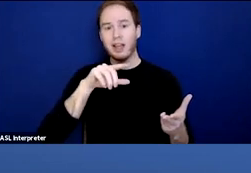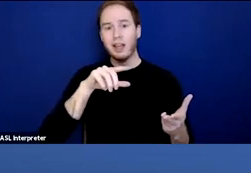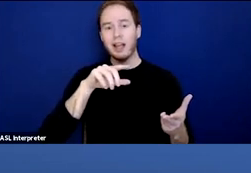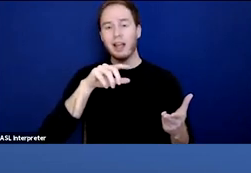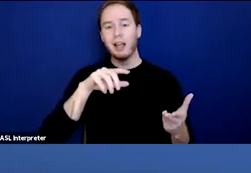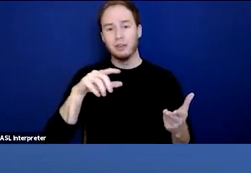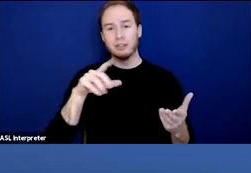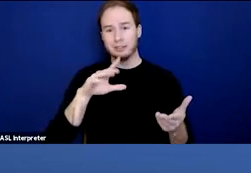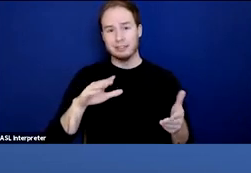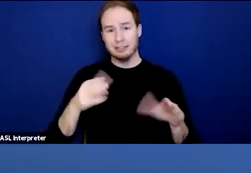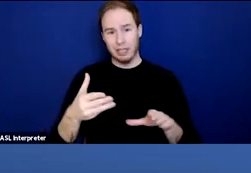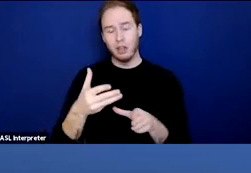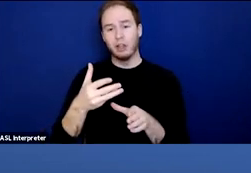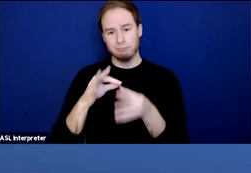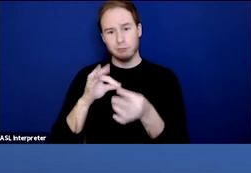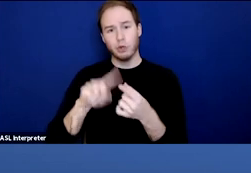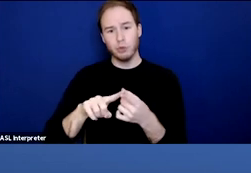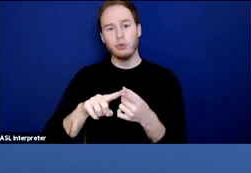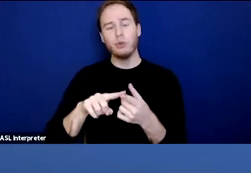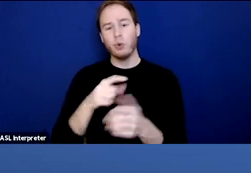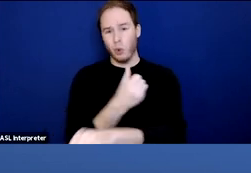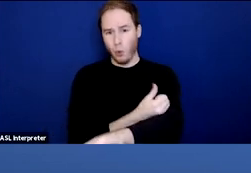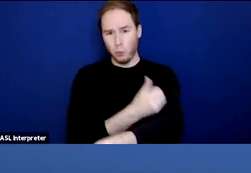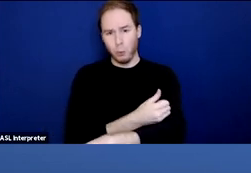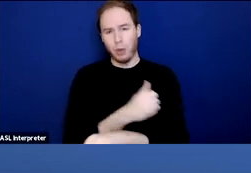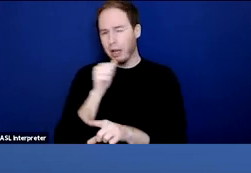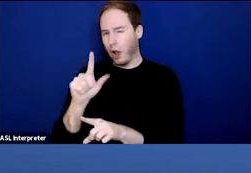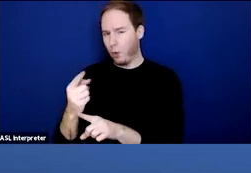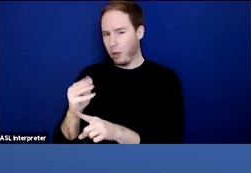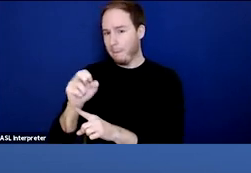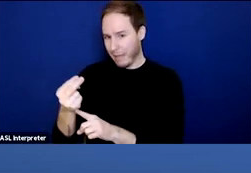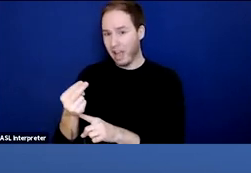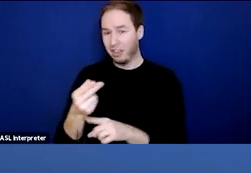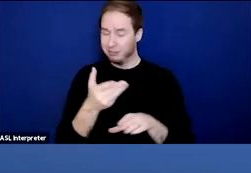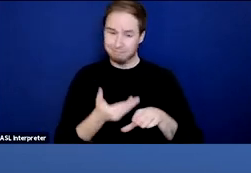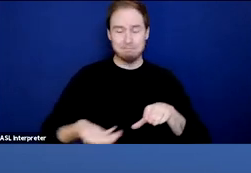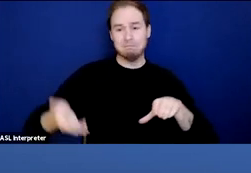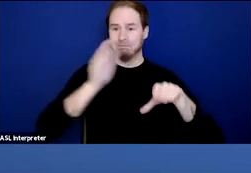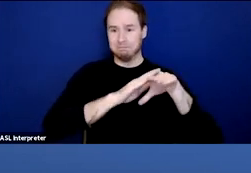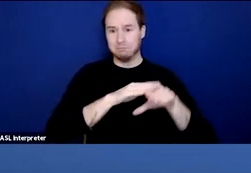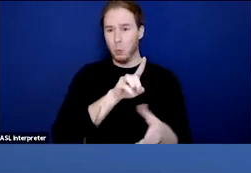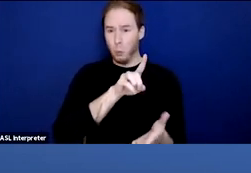involving synthetic opioids other than methadone increased 1040%.